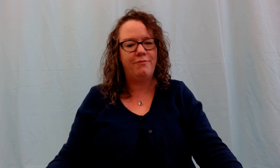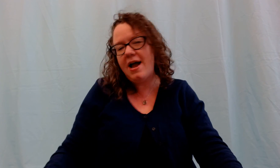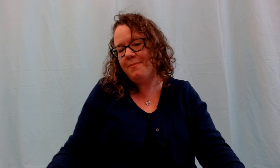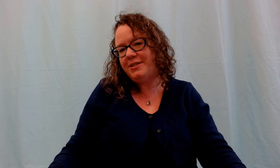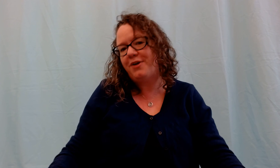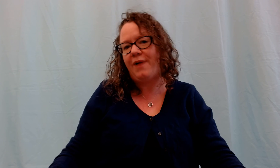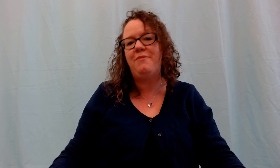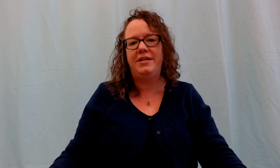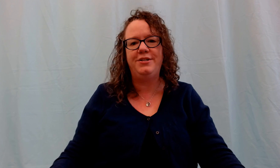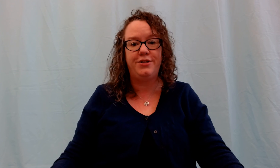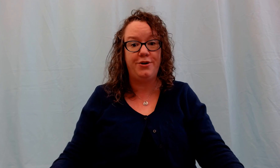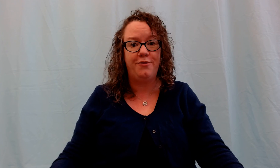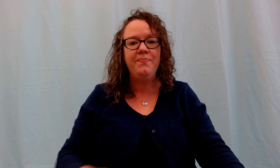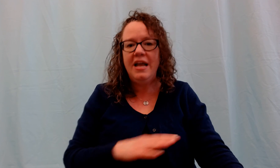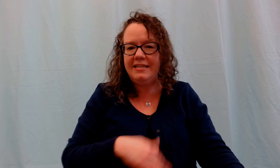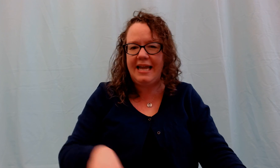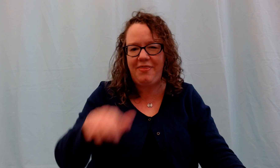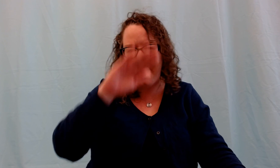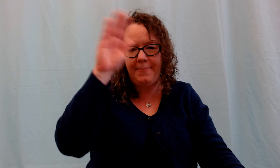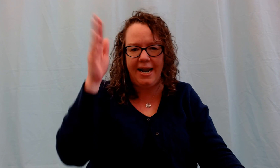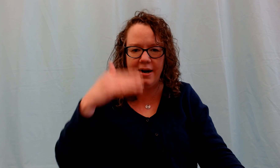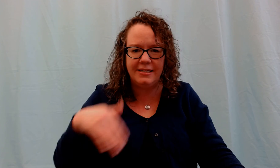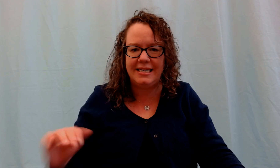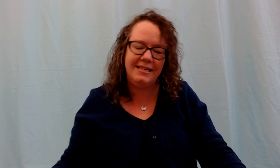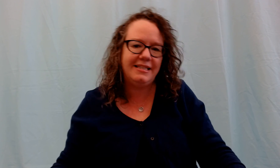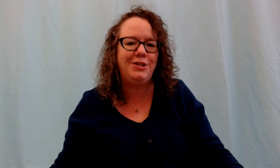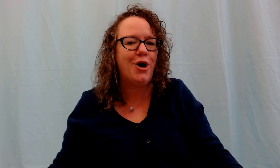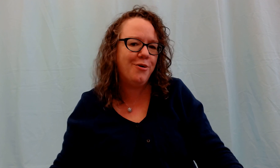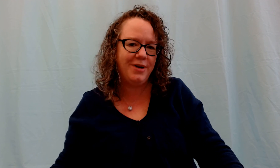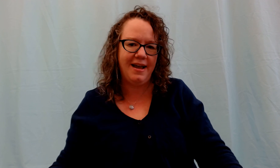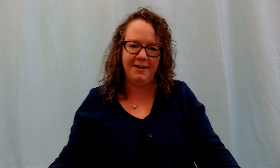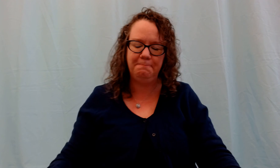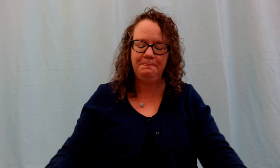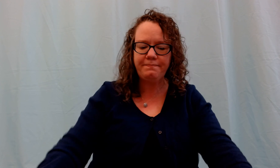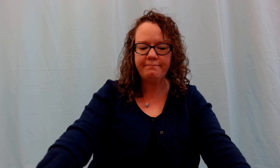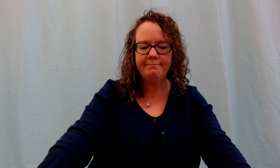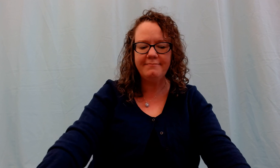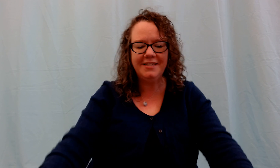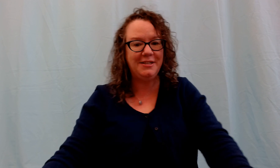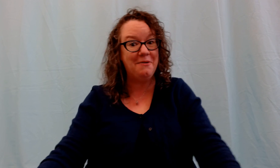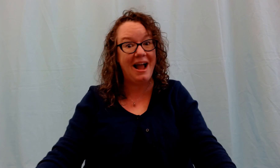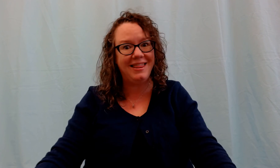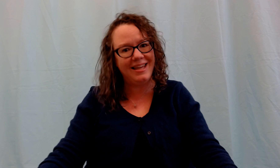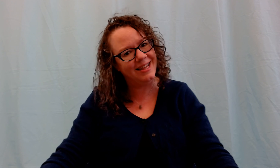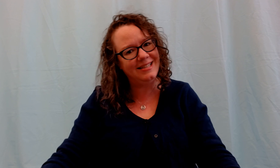rhyme is a great one to do to get that parentese tone in. So I think that's